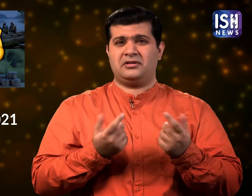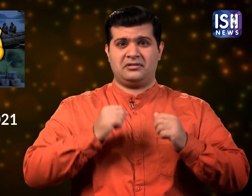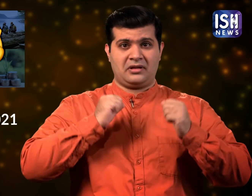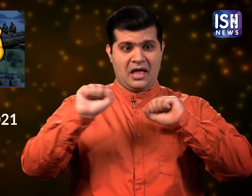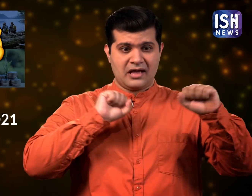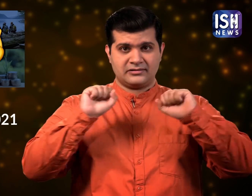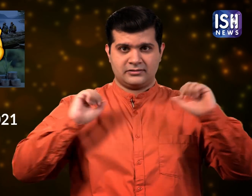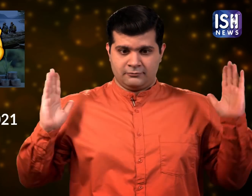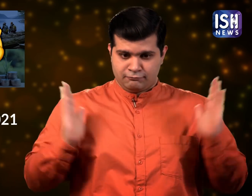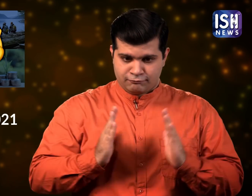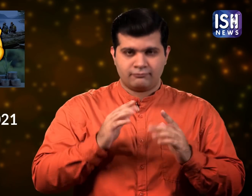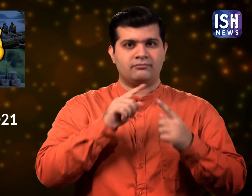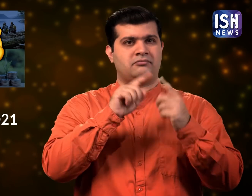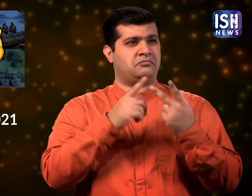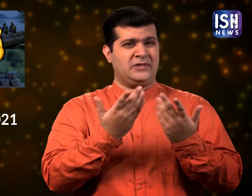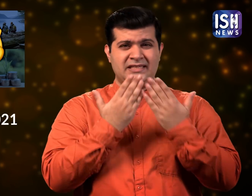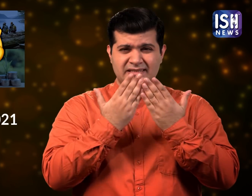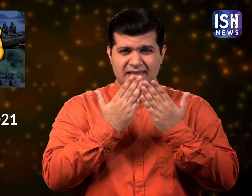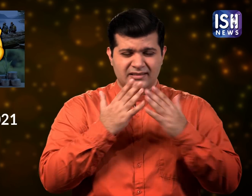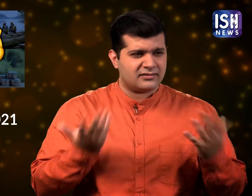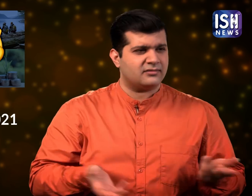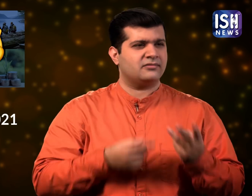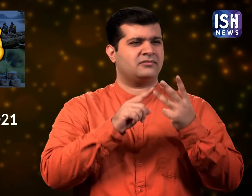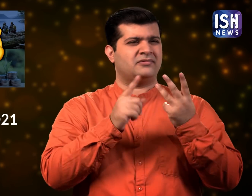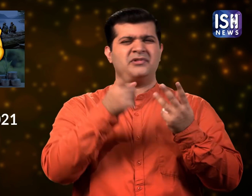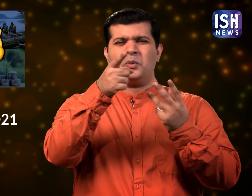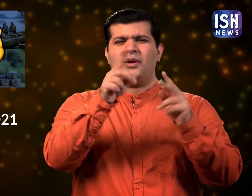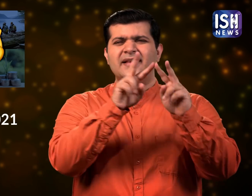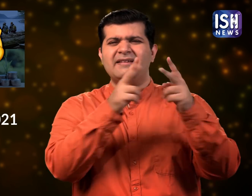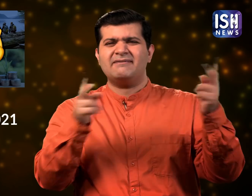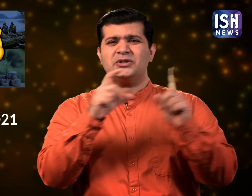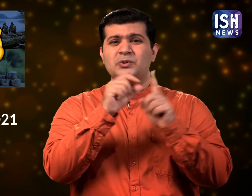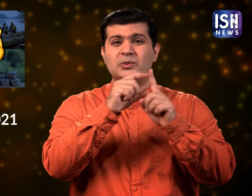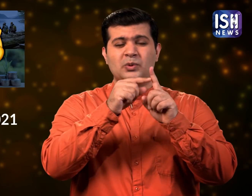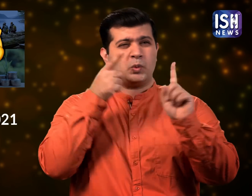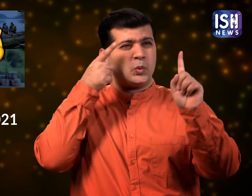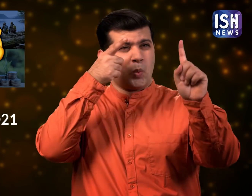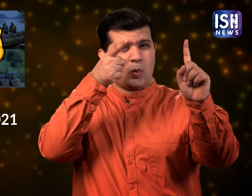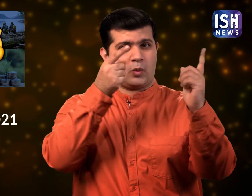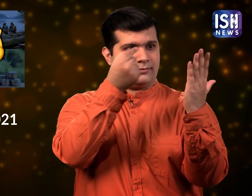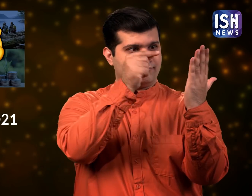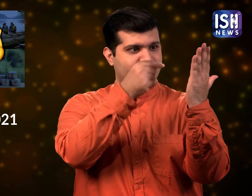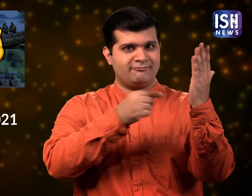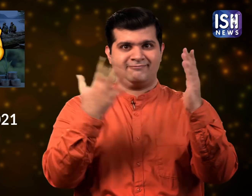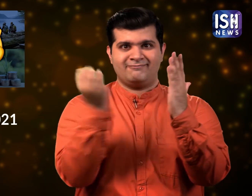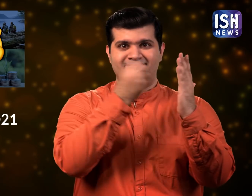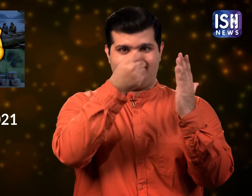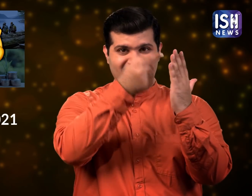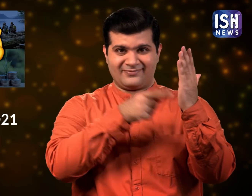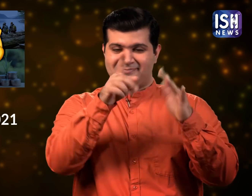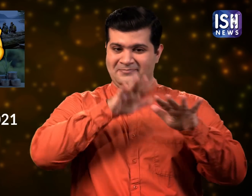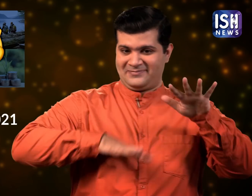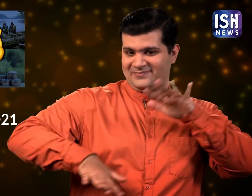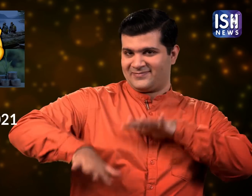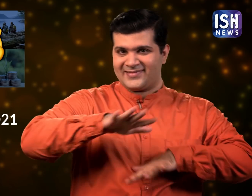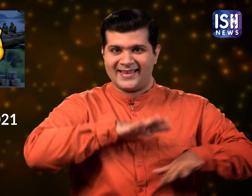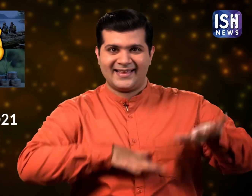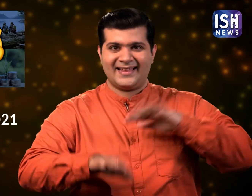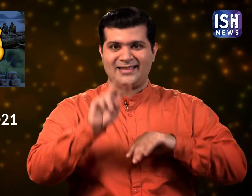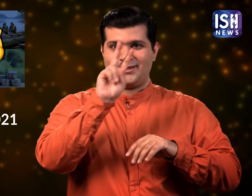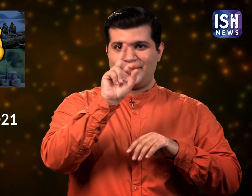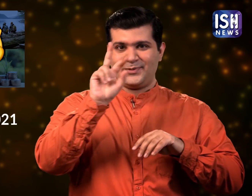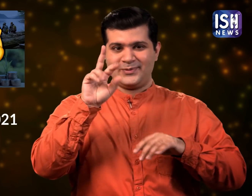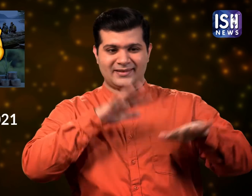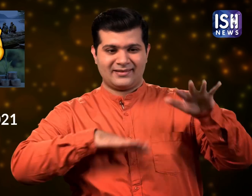Such as excercising, loosing weight, studying and other such resolutions for 2020.